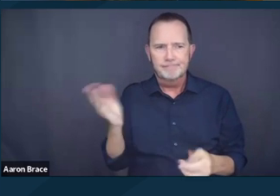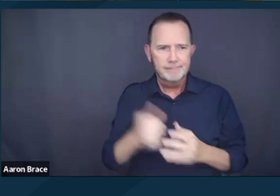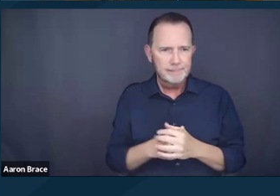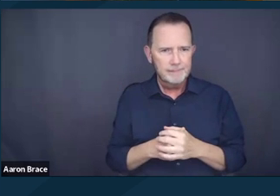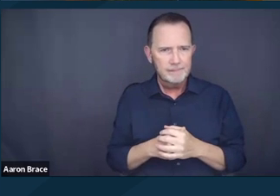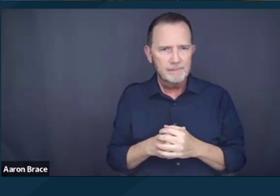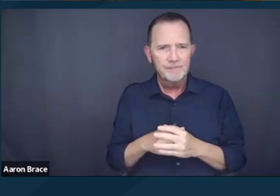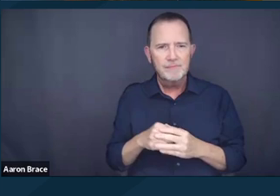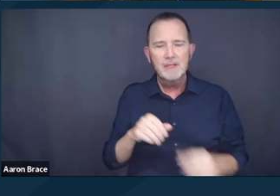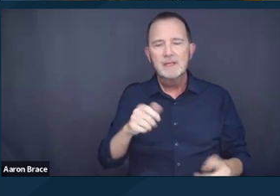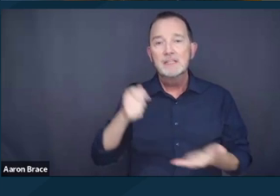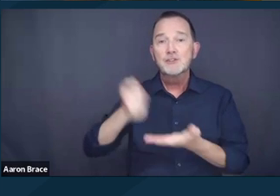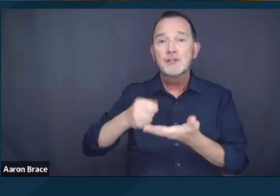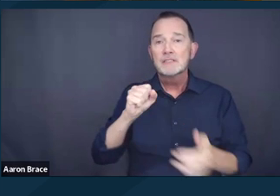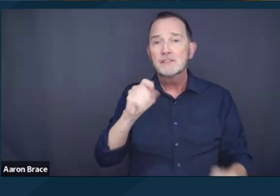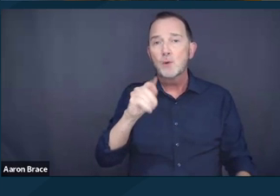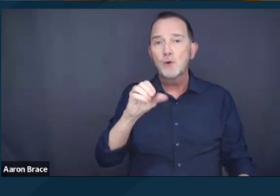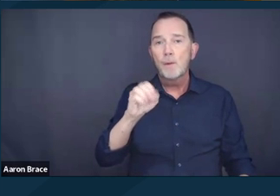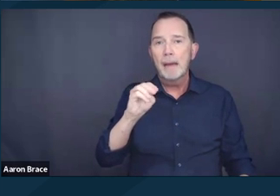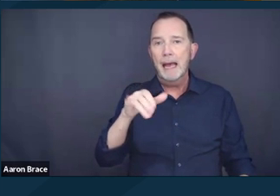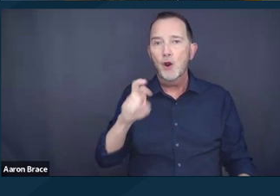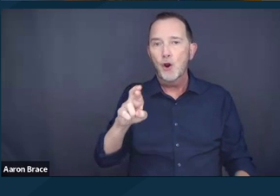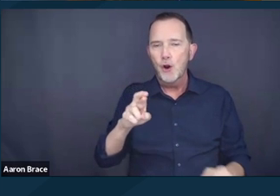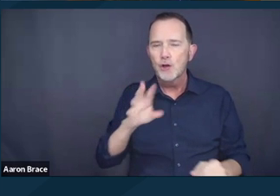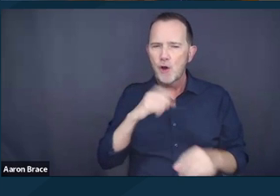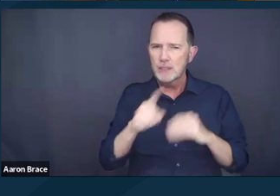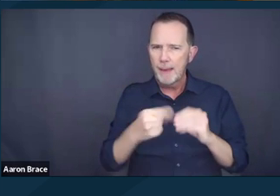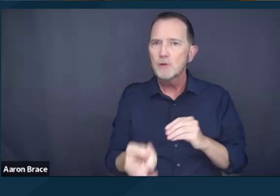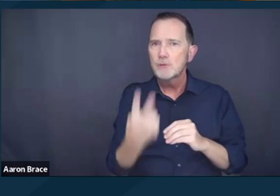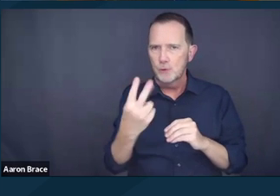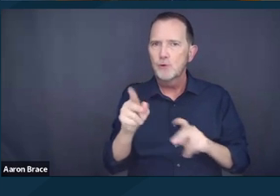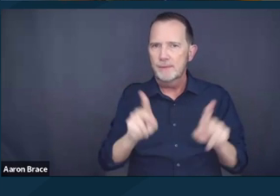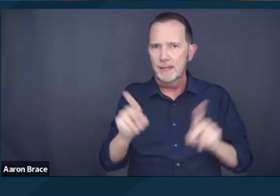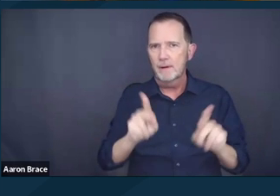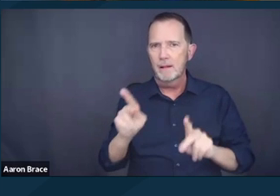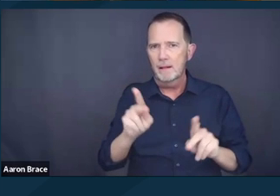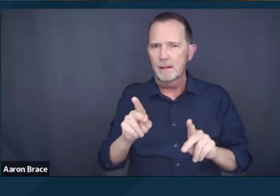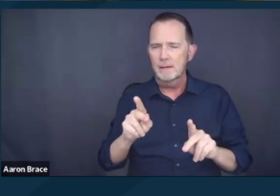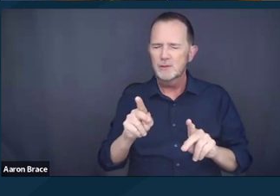that Justice Sotomayor uplifted in a more humane narrative within her opinion,